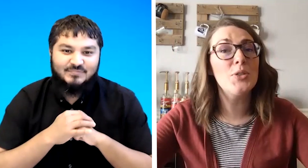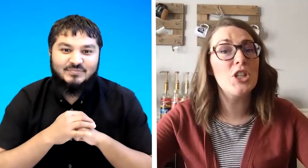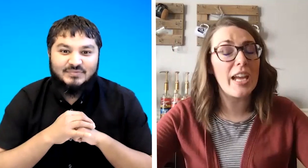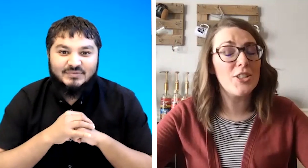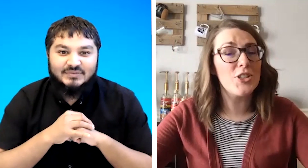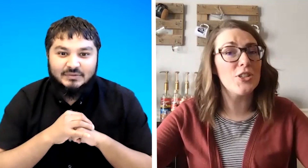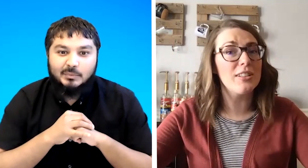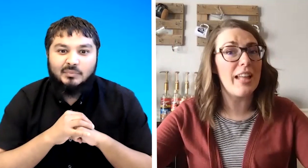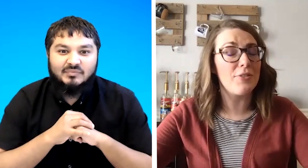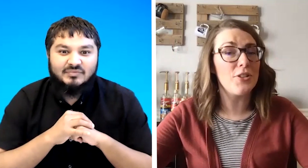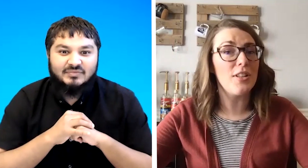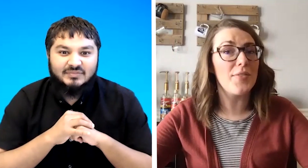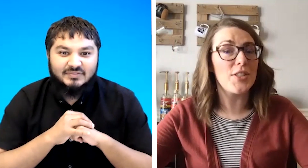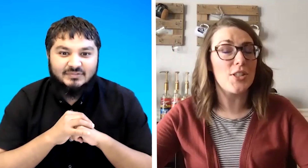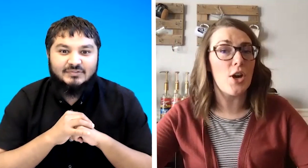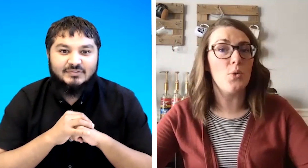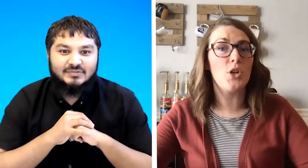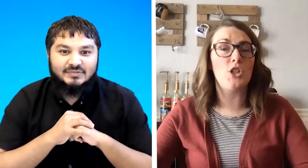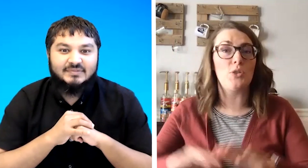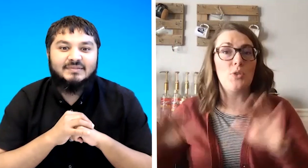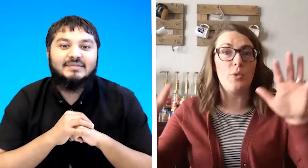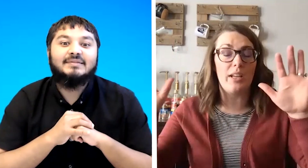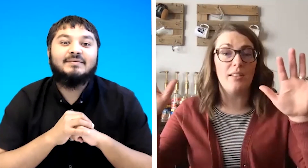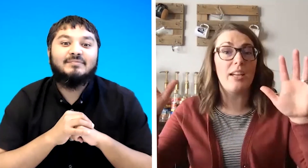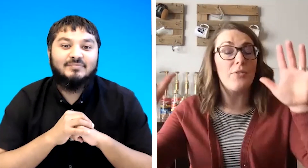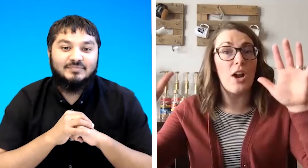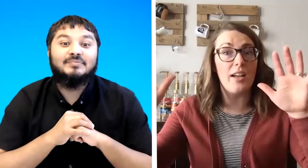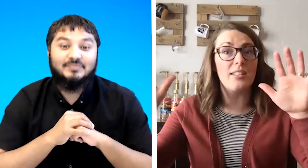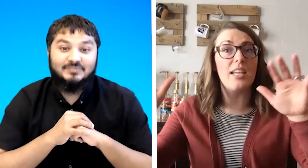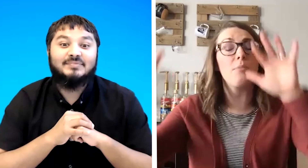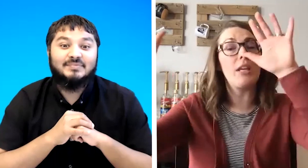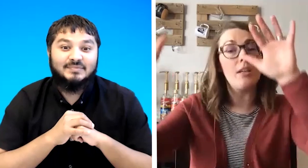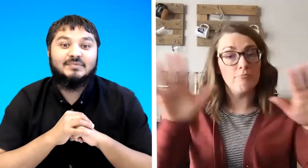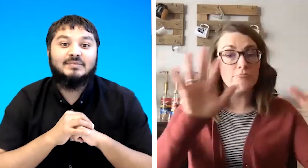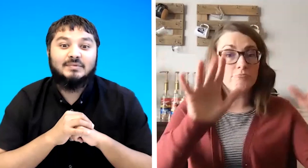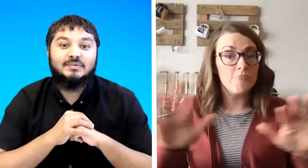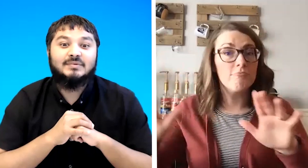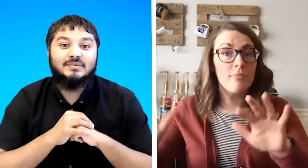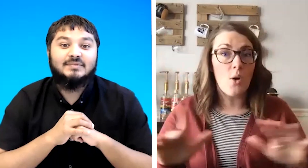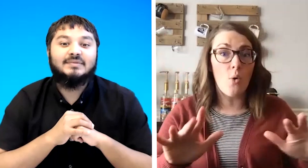change your level of snow could you do it like for us it could be or